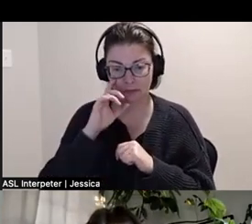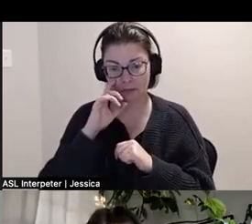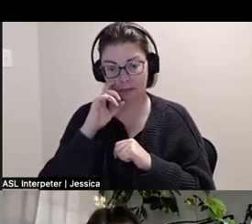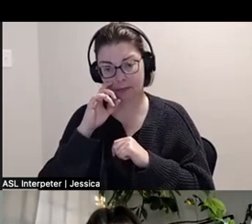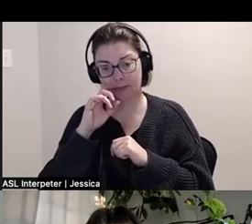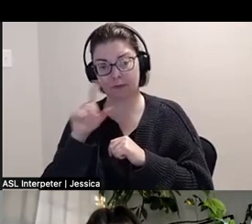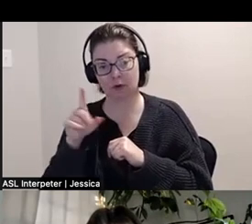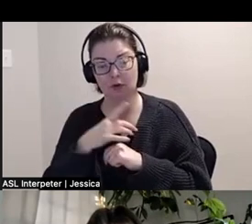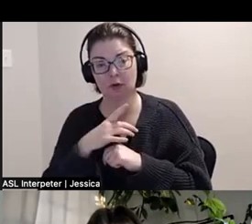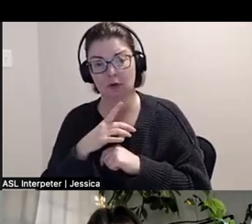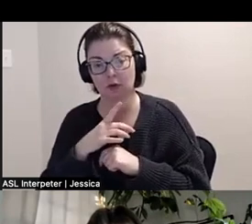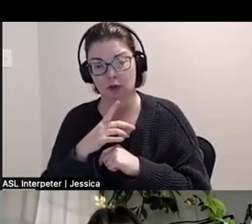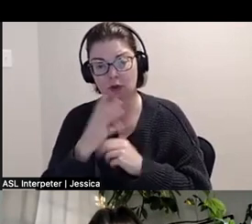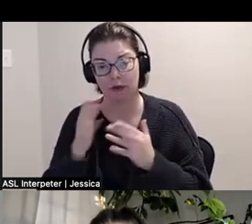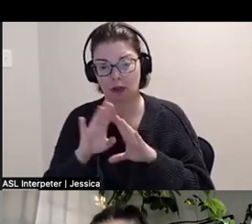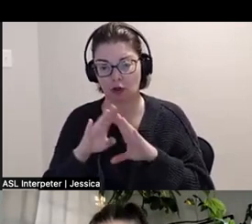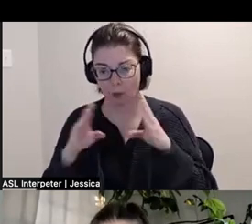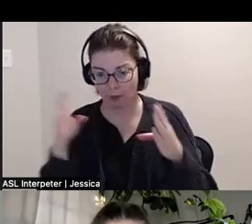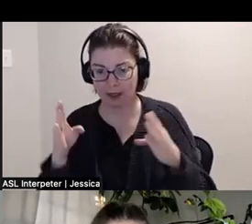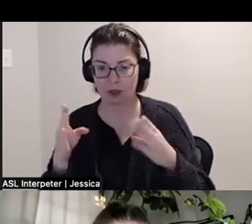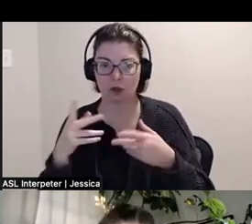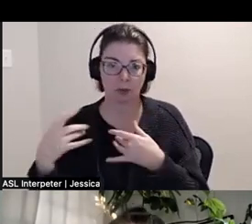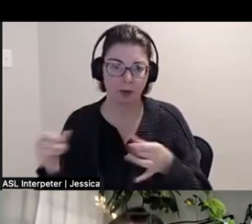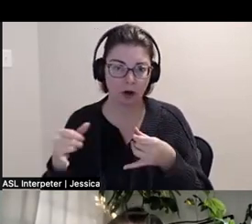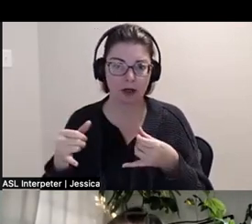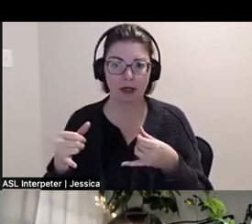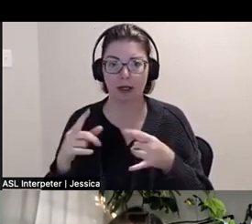unwrap your things? Do you like how little party? Do you have a little like a sweet thing?